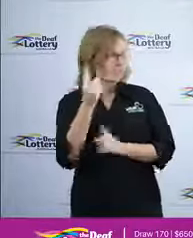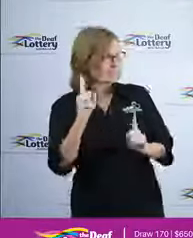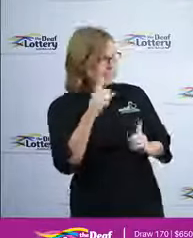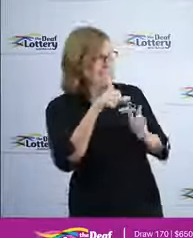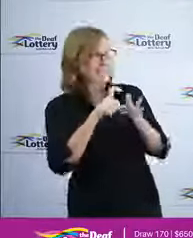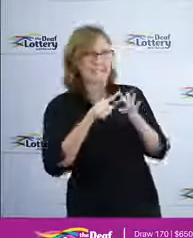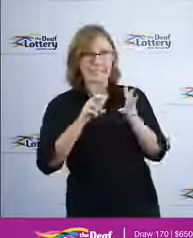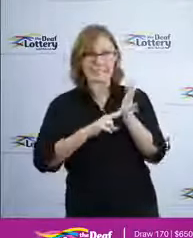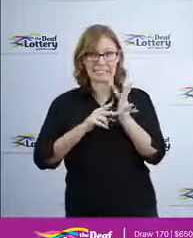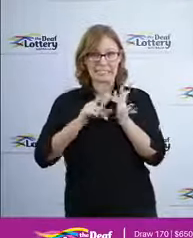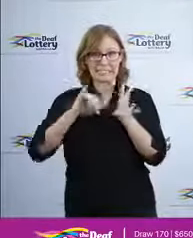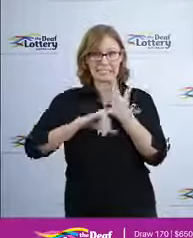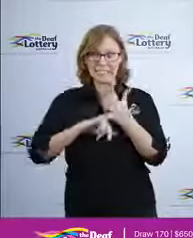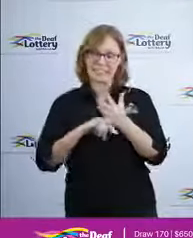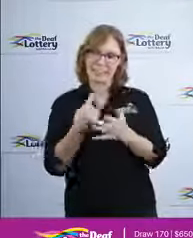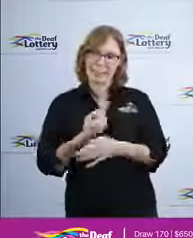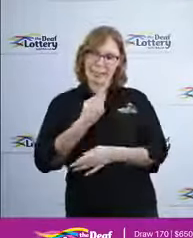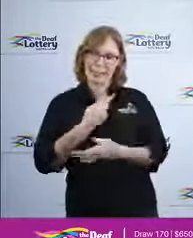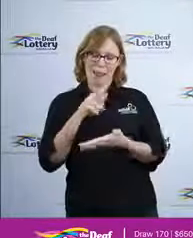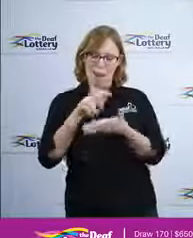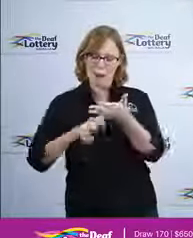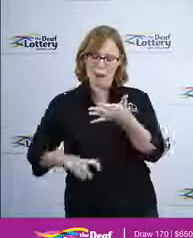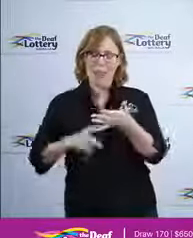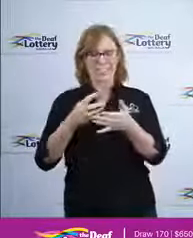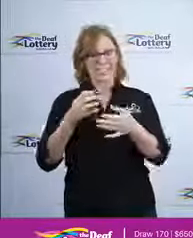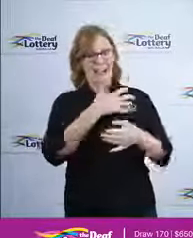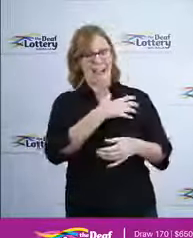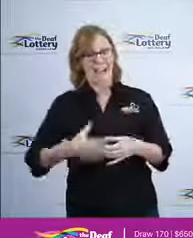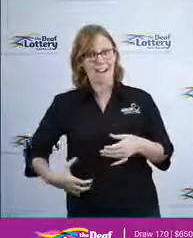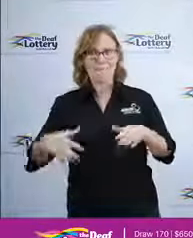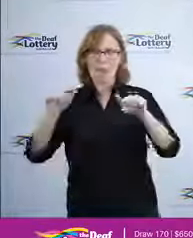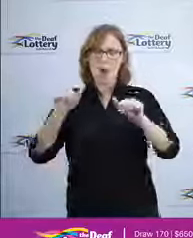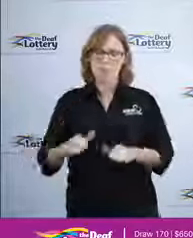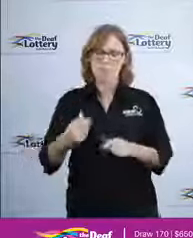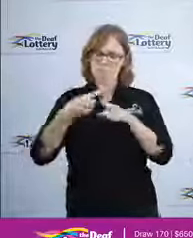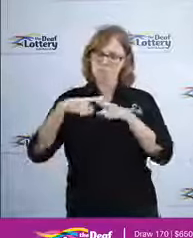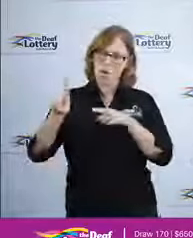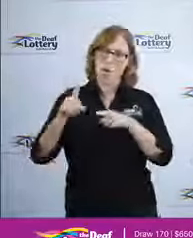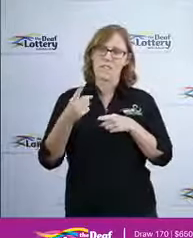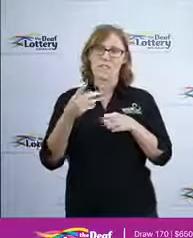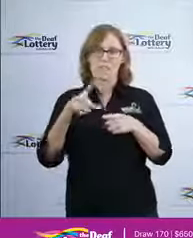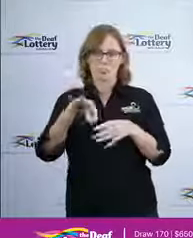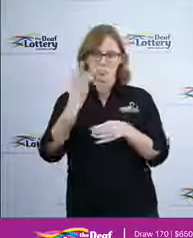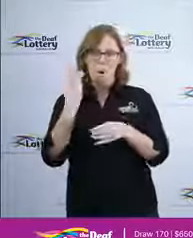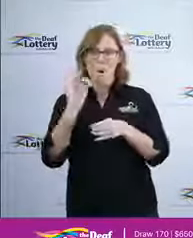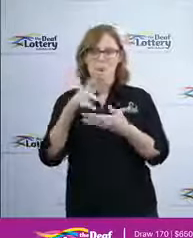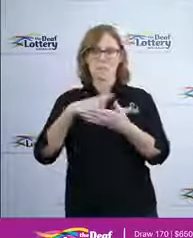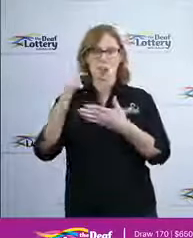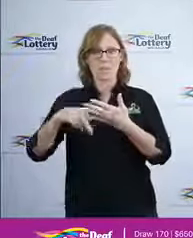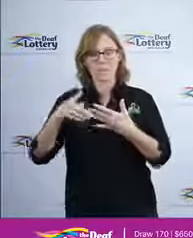is an independent auditor and he'll be using a government approved electronic drawing program to randomly select the winning ticket number for today. And